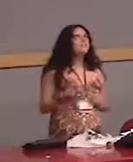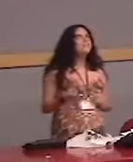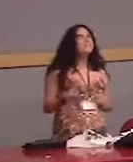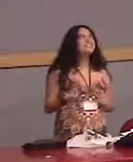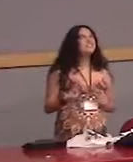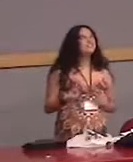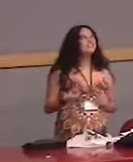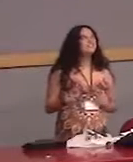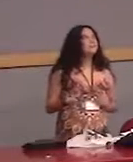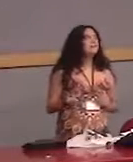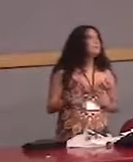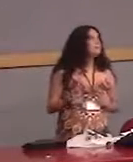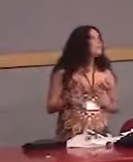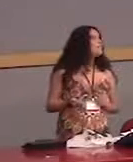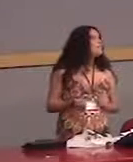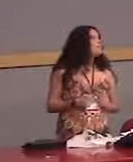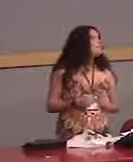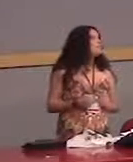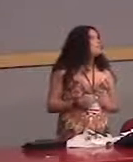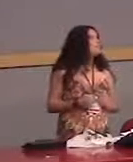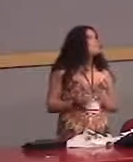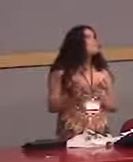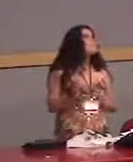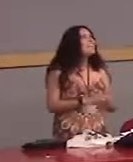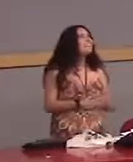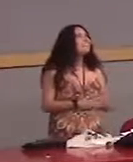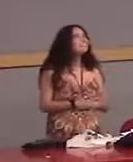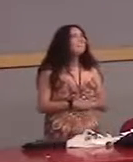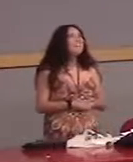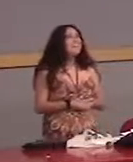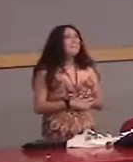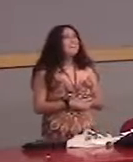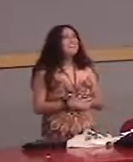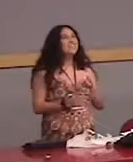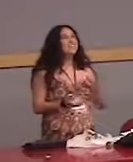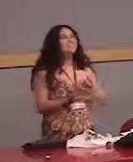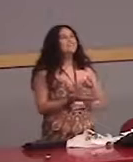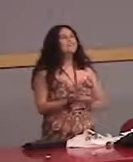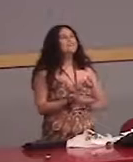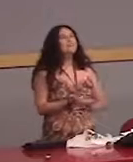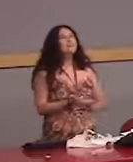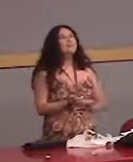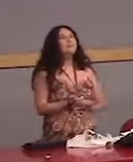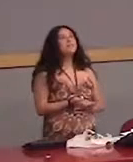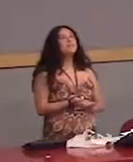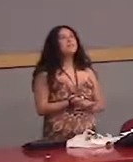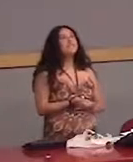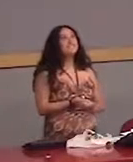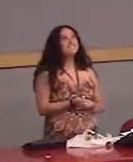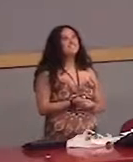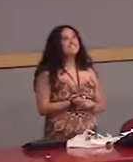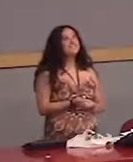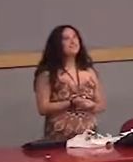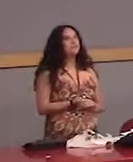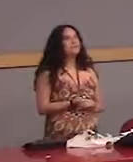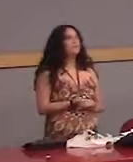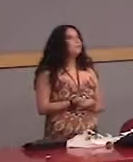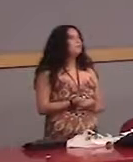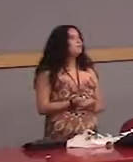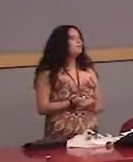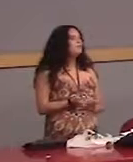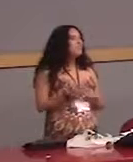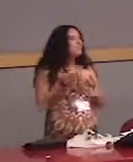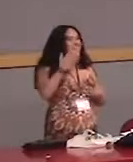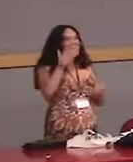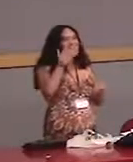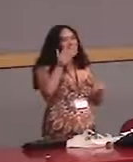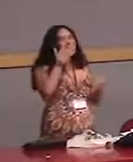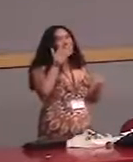give people brain scans, and I even got a 3D printed model